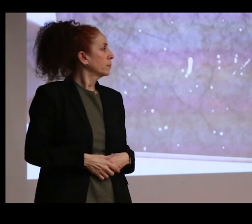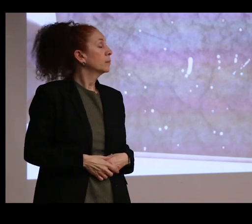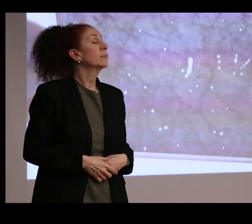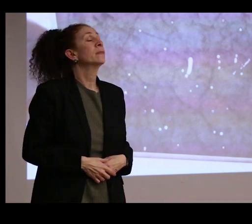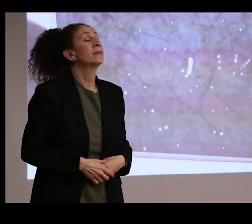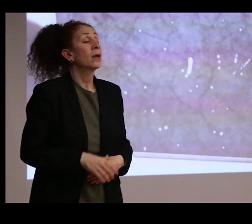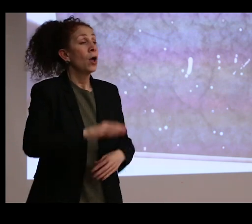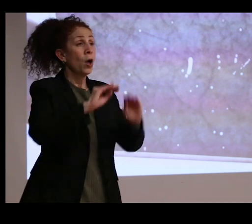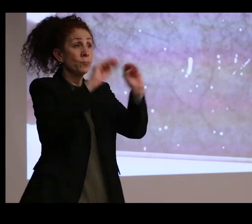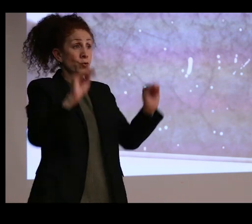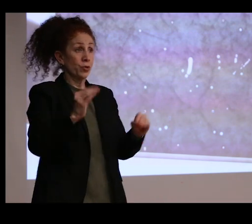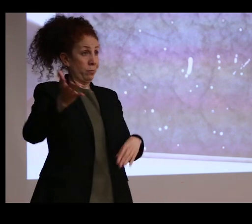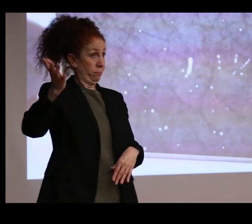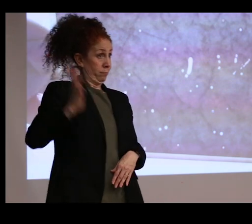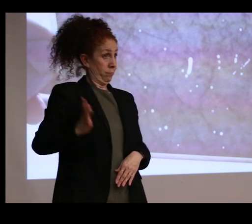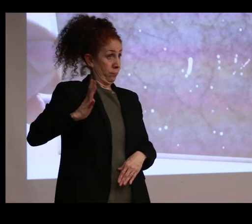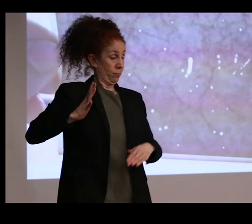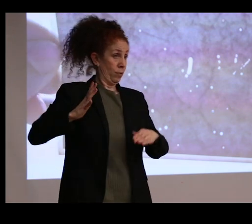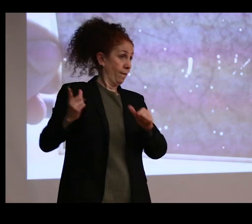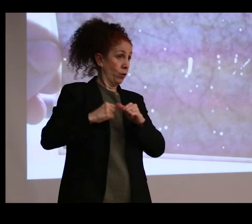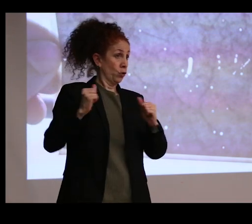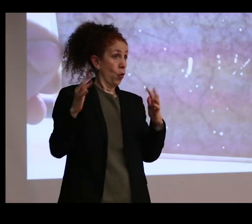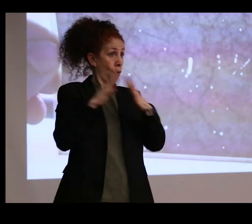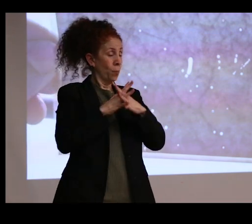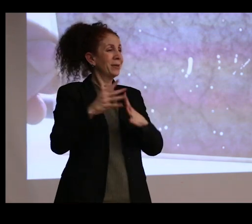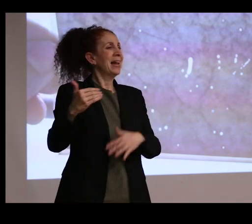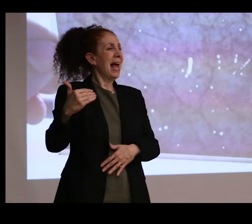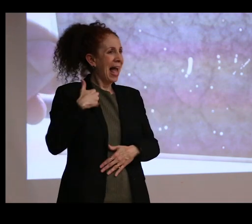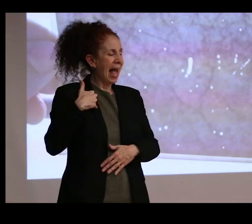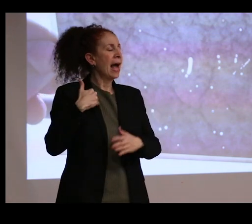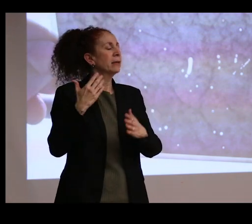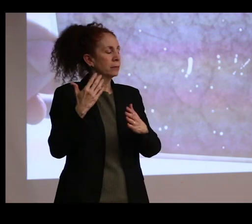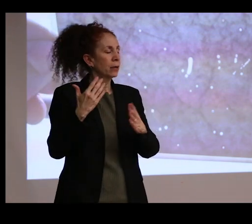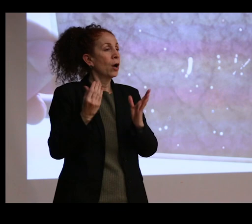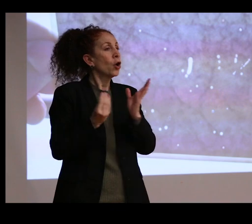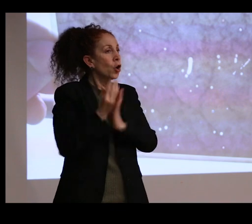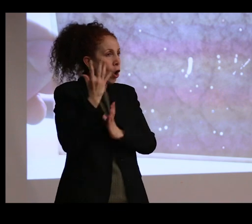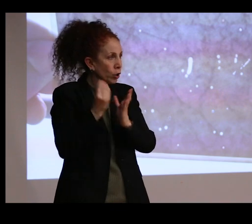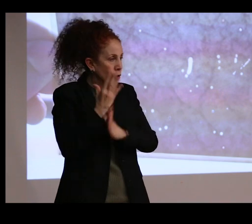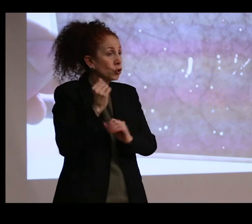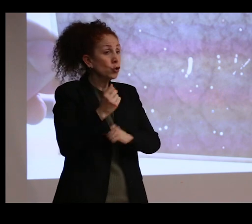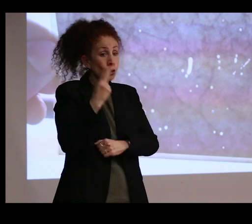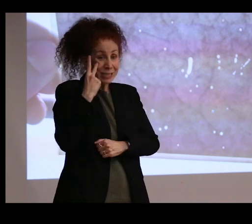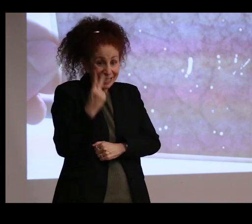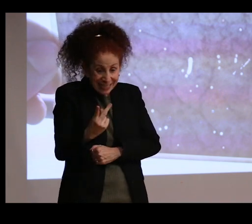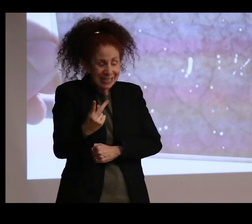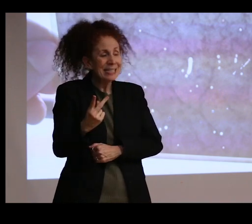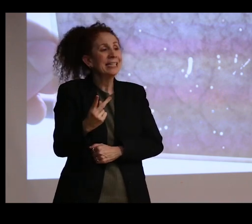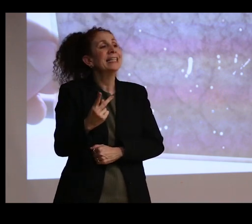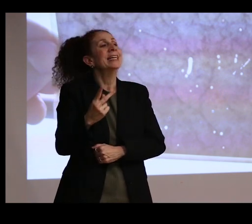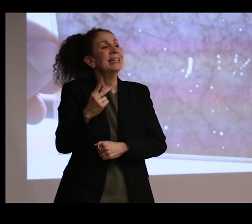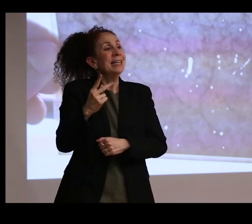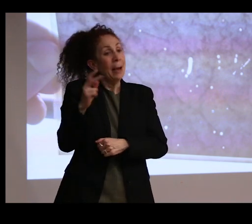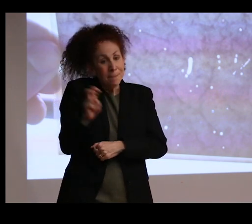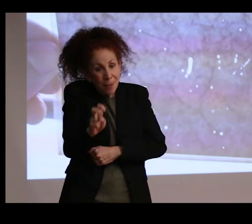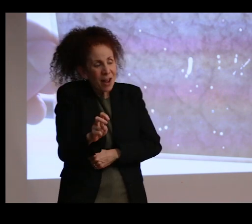there was actually a zoological garden in the museum. So you could come and you could watch the python eat rats.